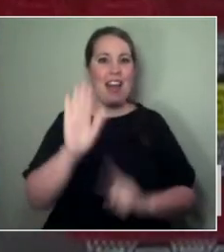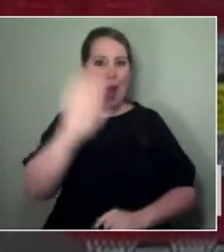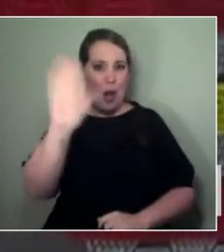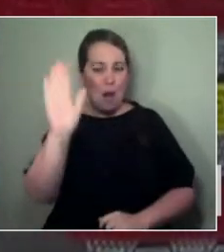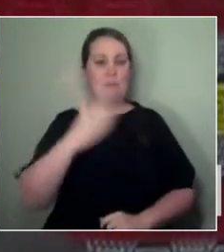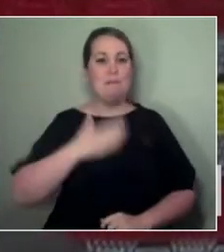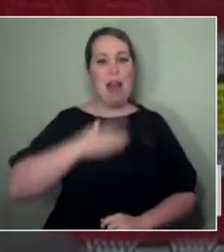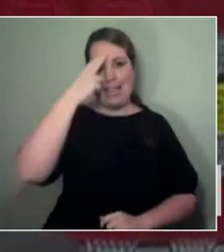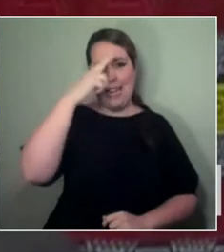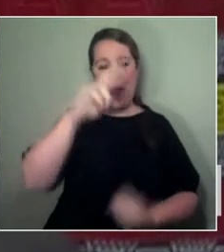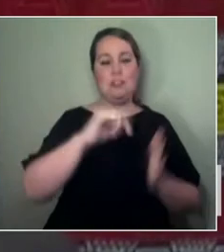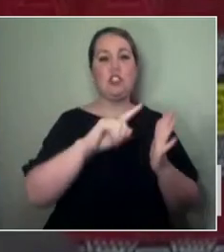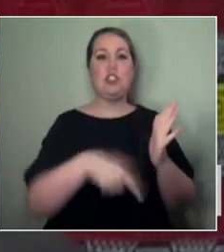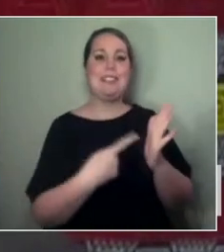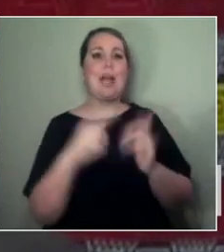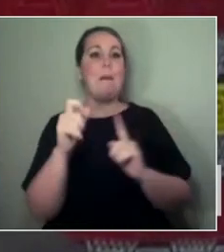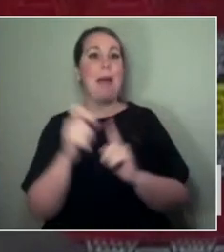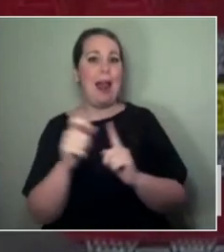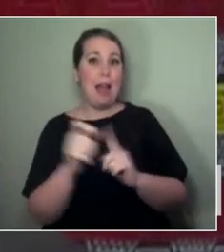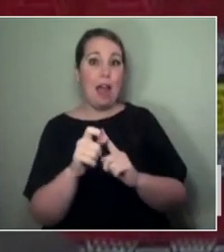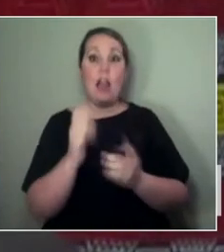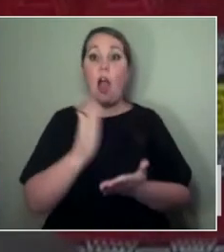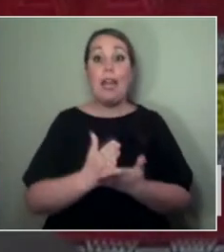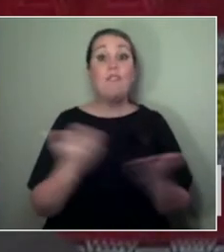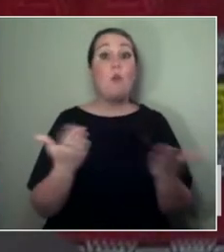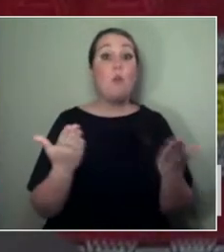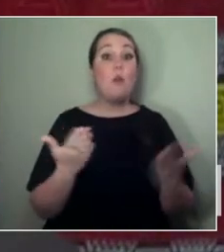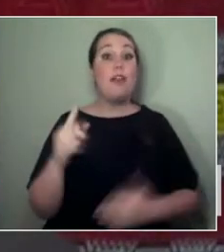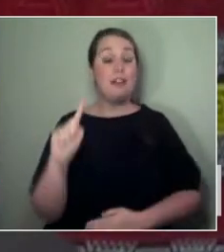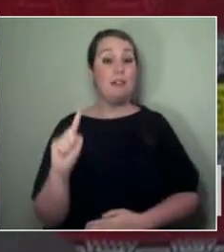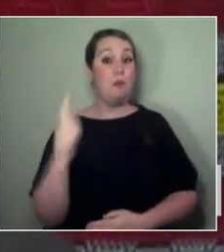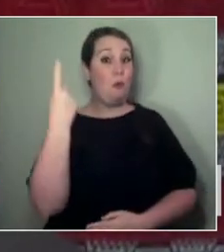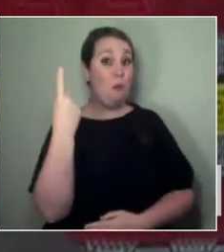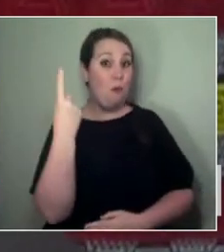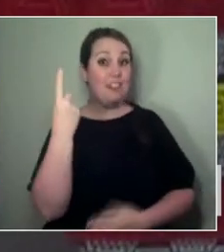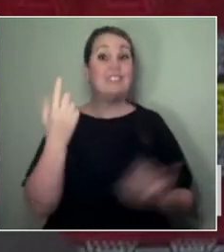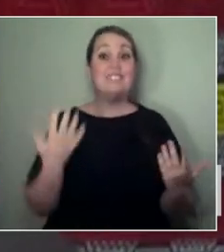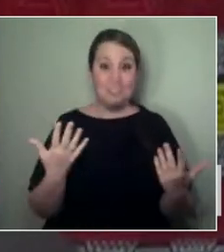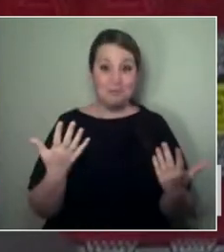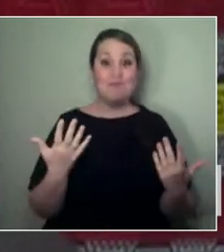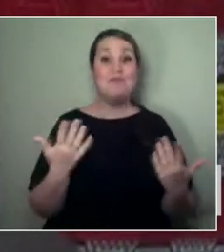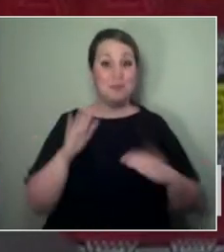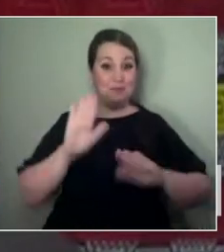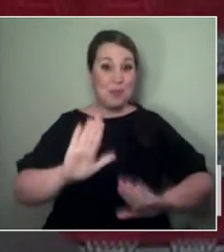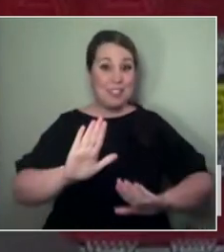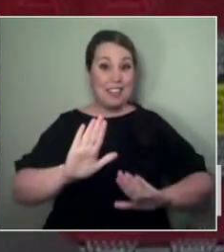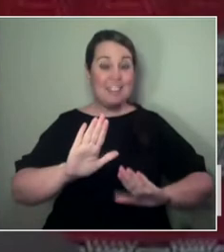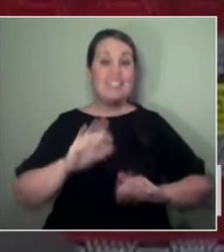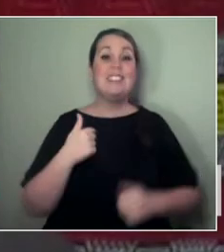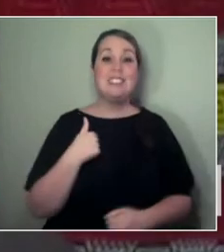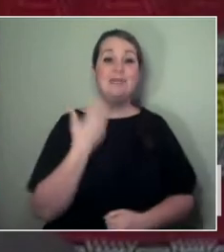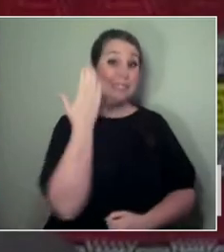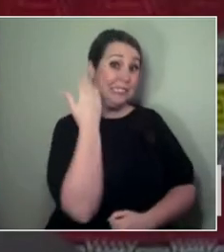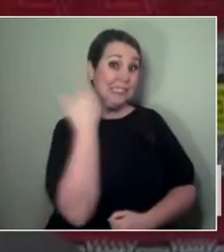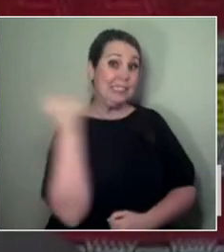I am currently living in Tāmaki Makaurau in Aotearoa, having most recently from London.